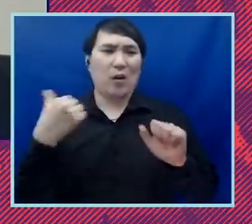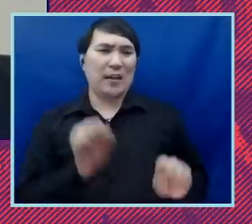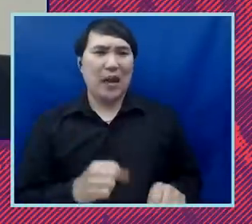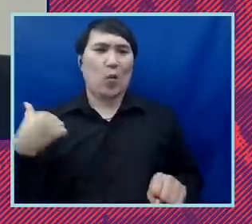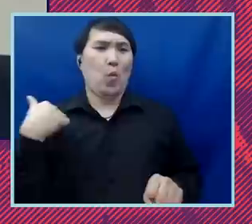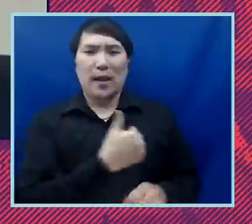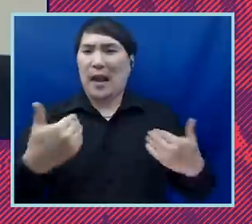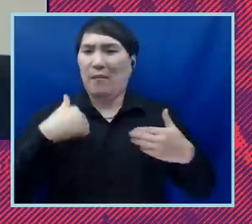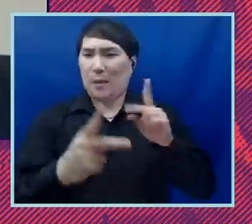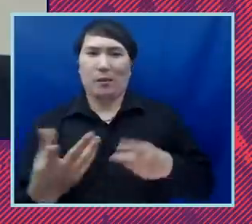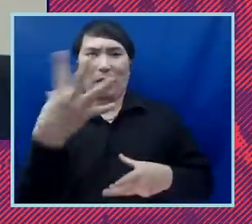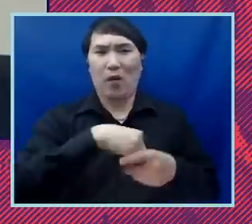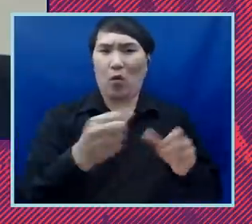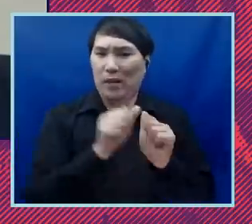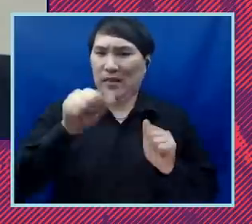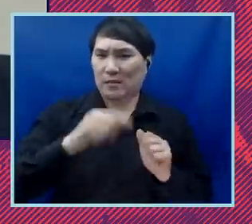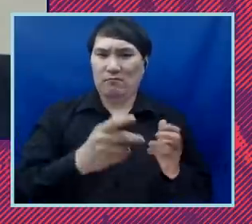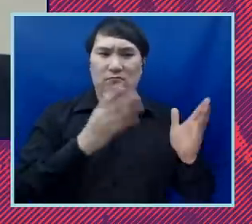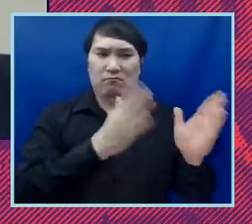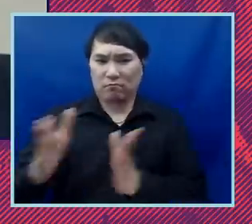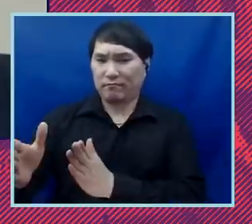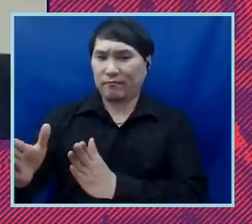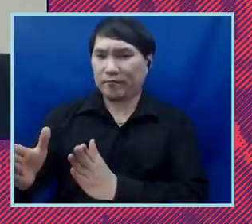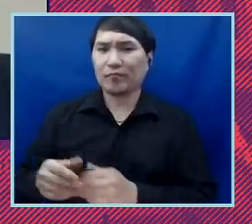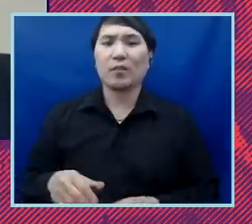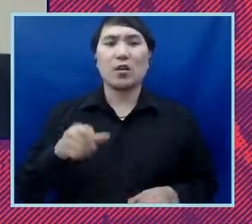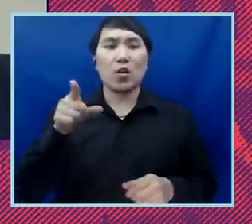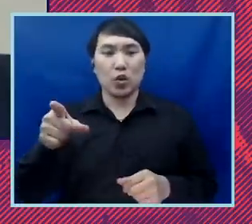been the kind of the mastermind taking through with renika what are we going to do around student